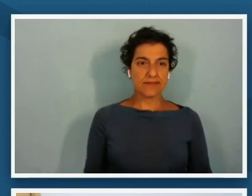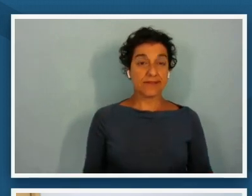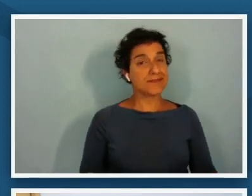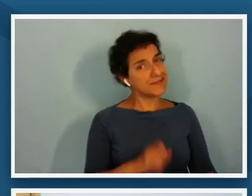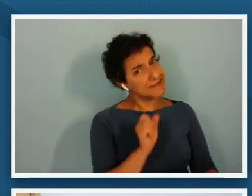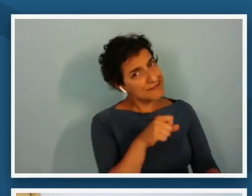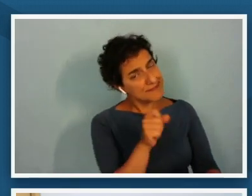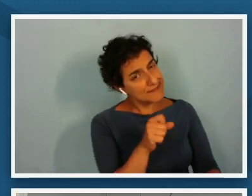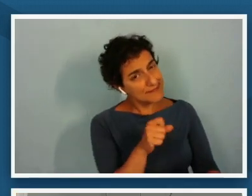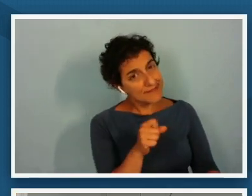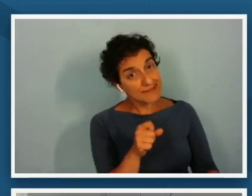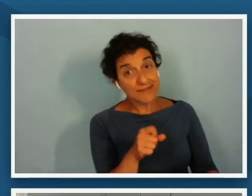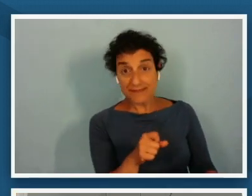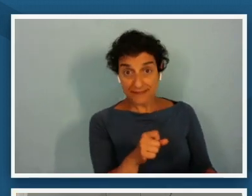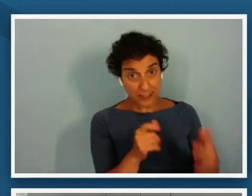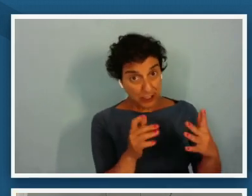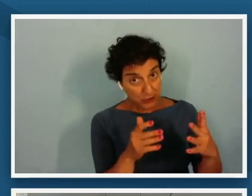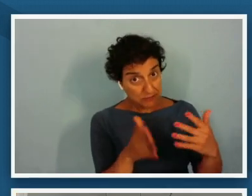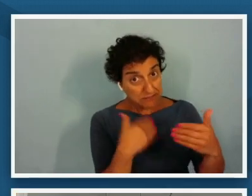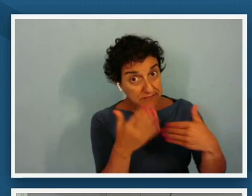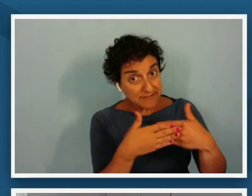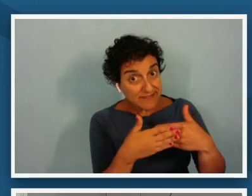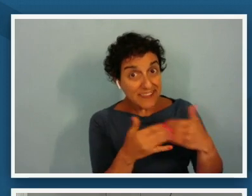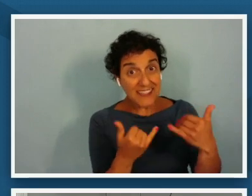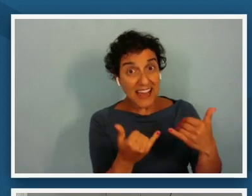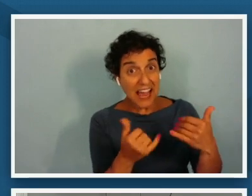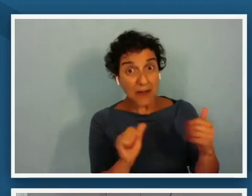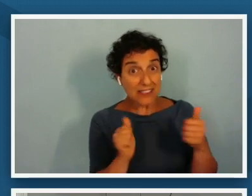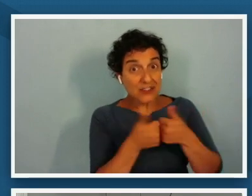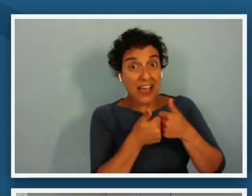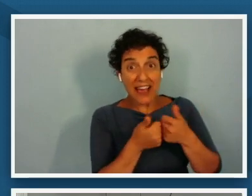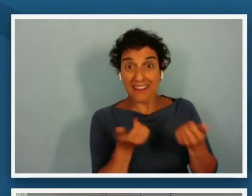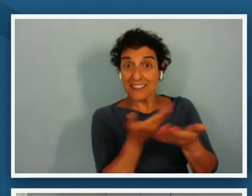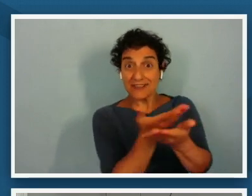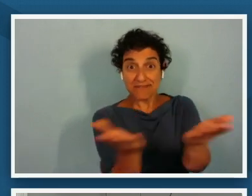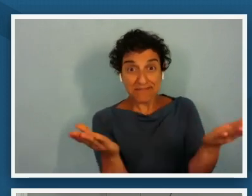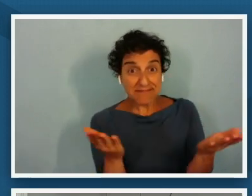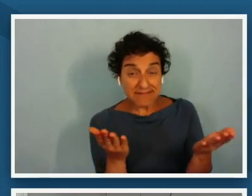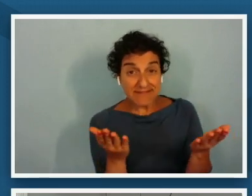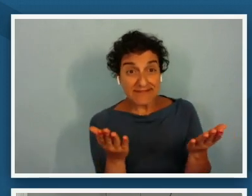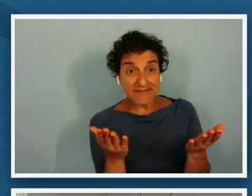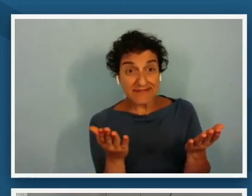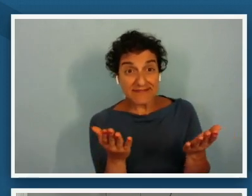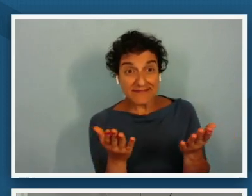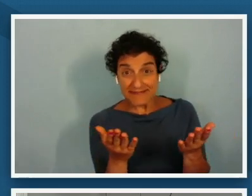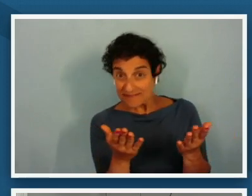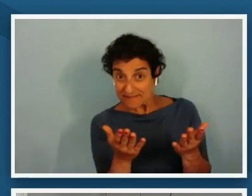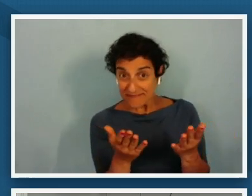well shall we page ahead and challenge our our participants to